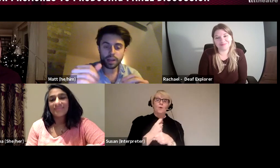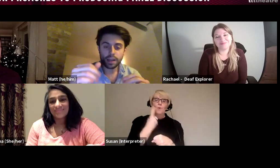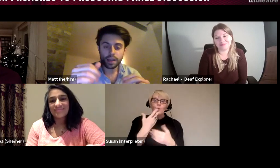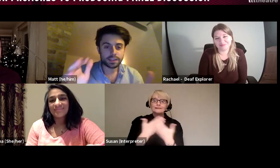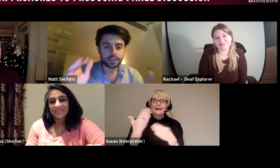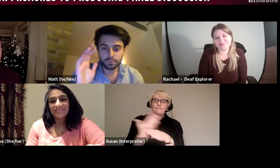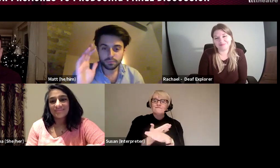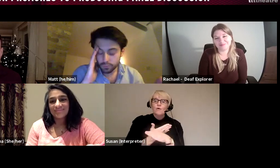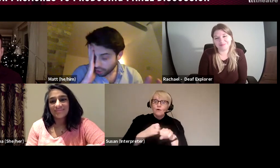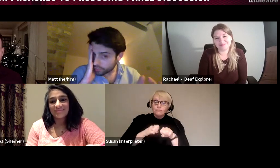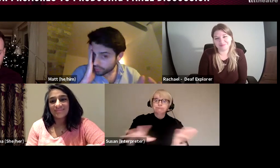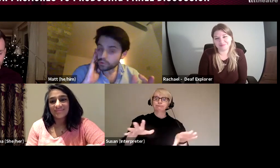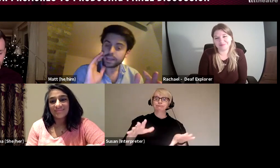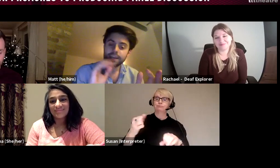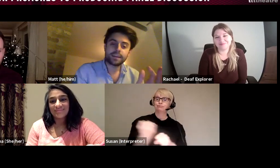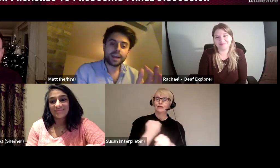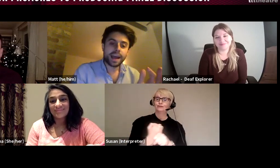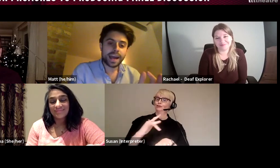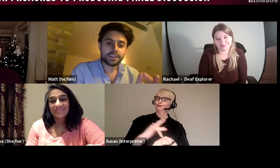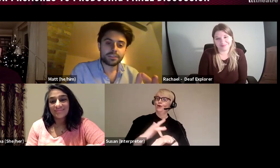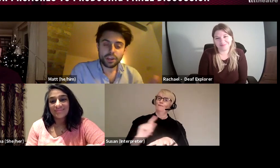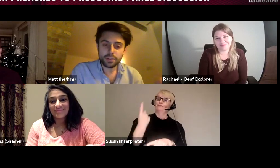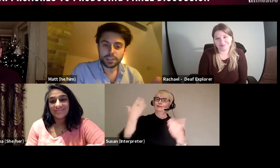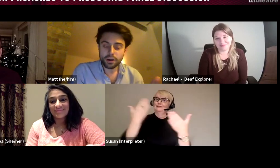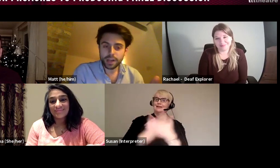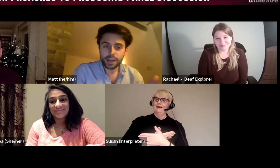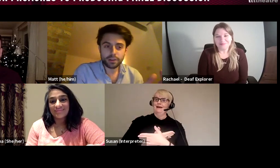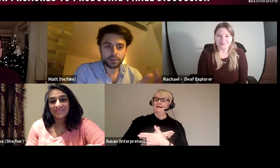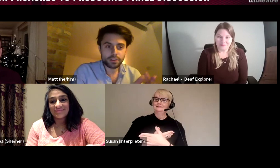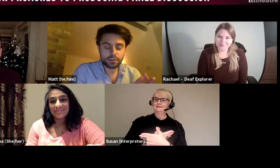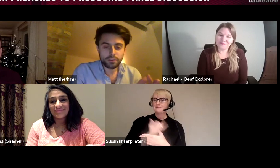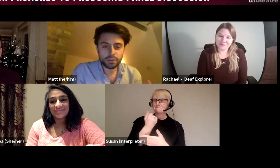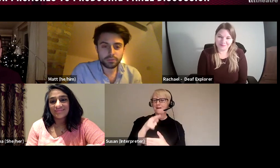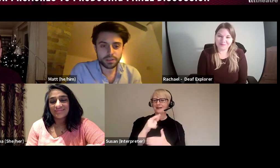and you're over running, and the show is half an hour longer than you thought was going to be,